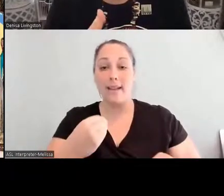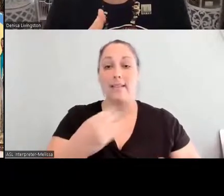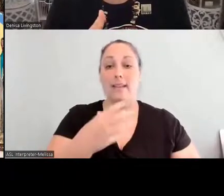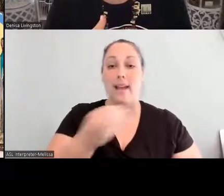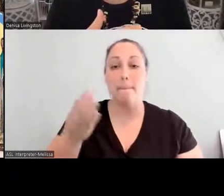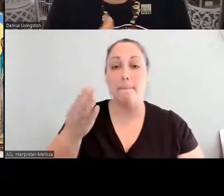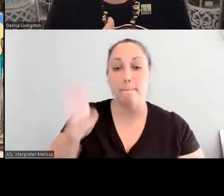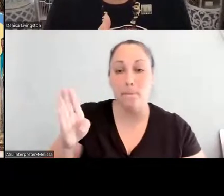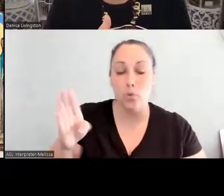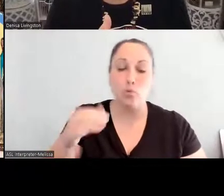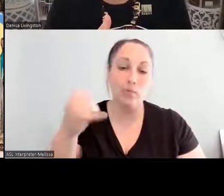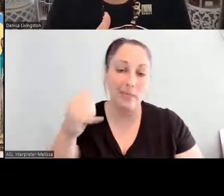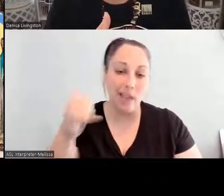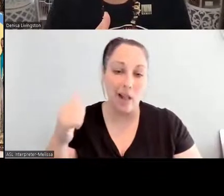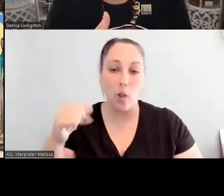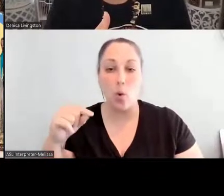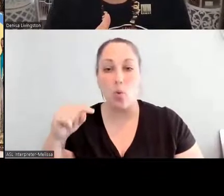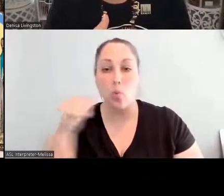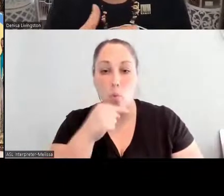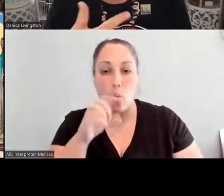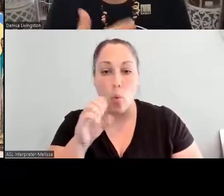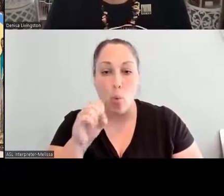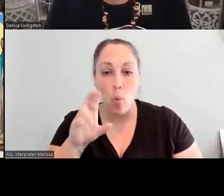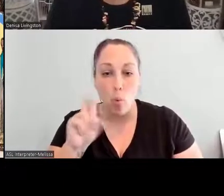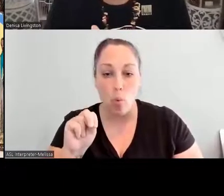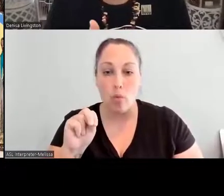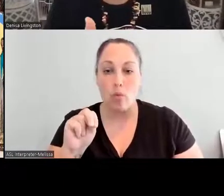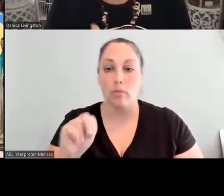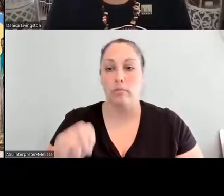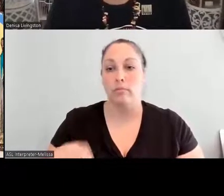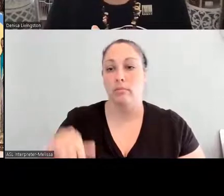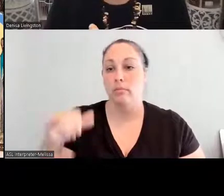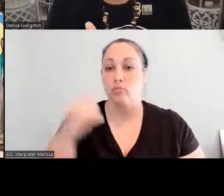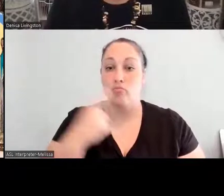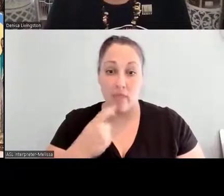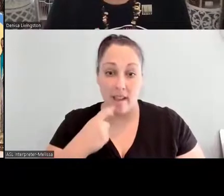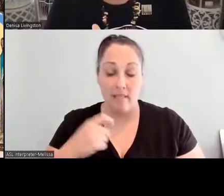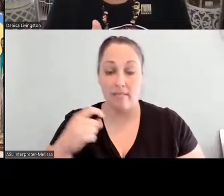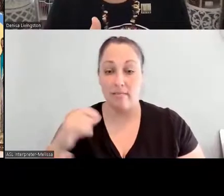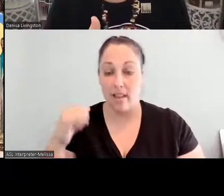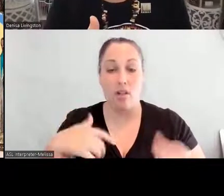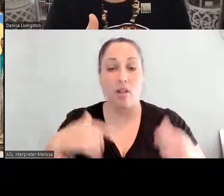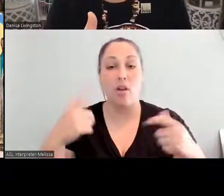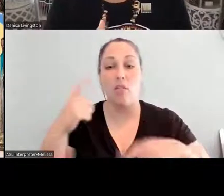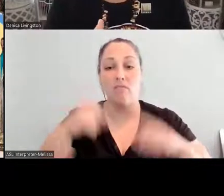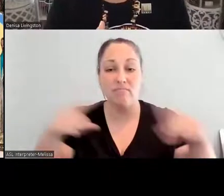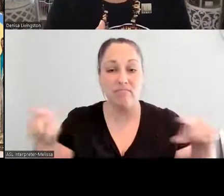corn, red corn, even types of native popcorn, these types of